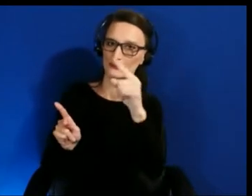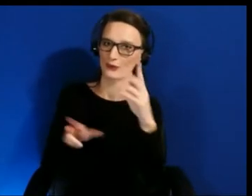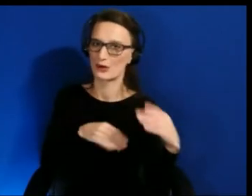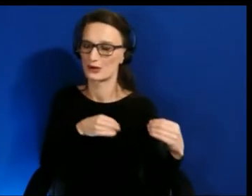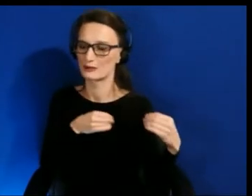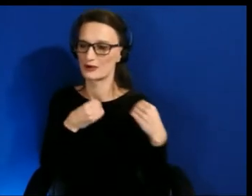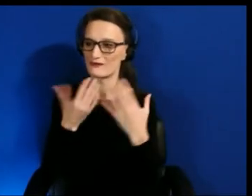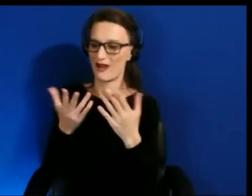world,